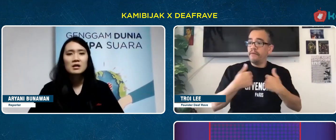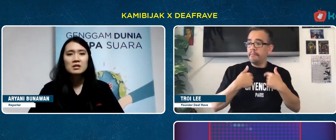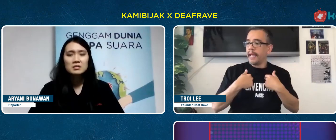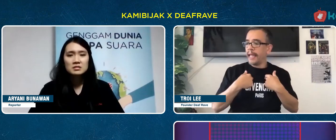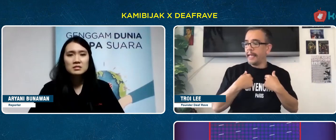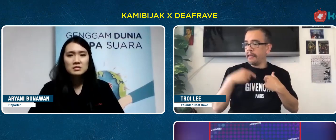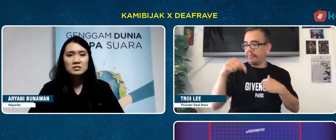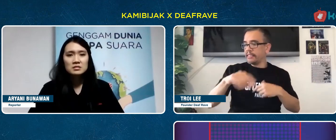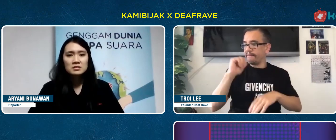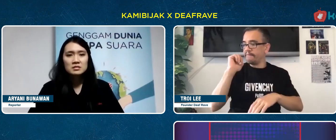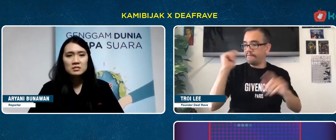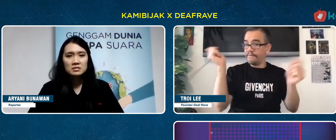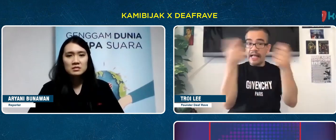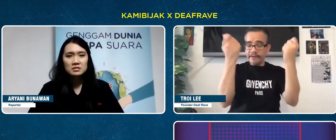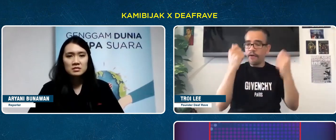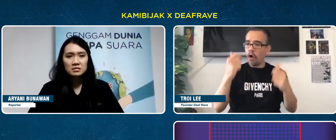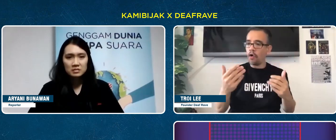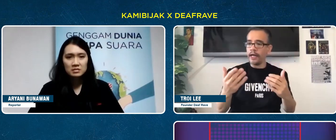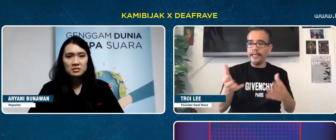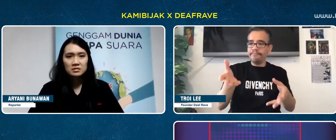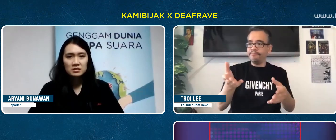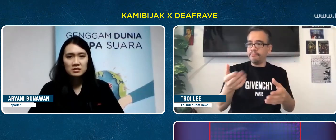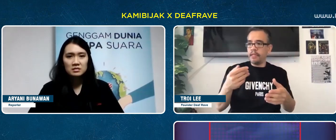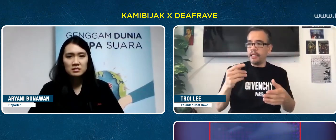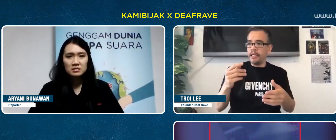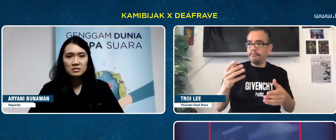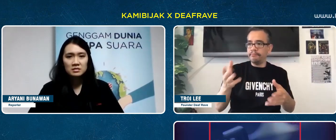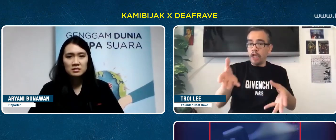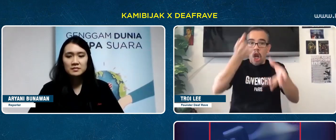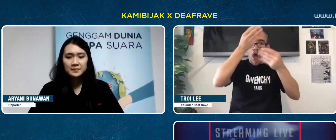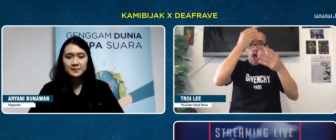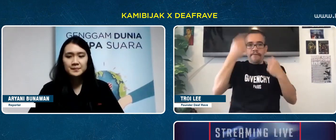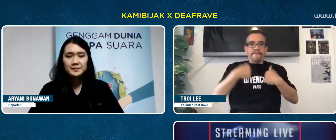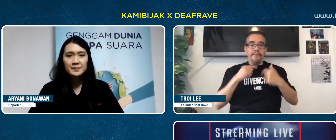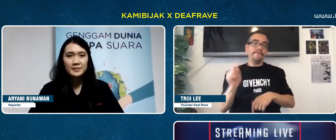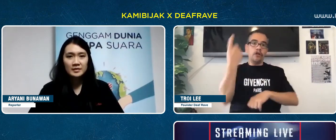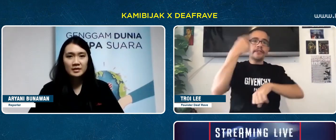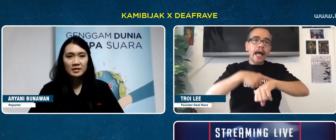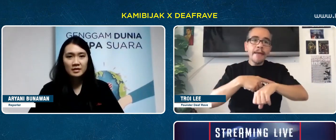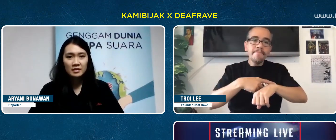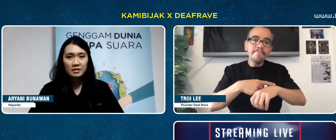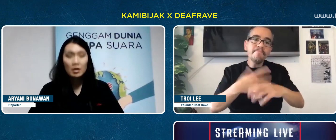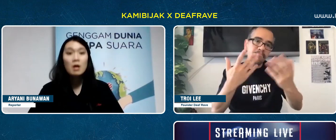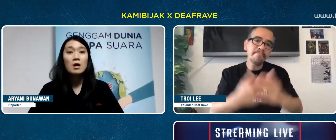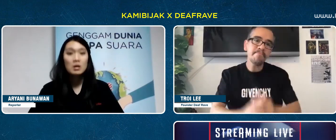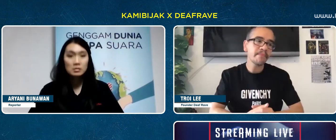For me, this festival is my first lesson.